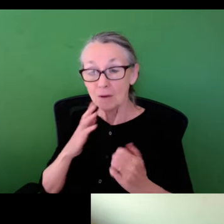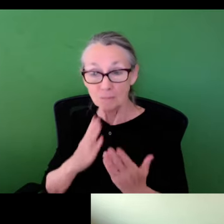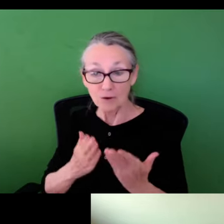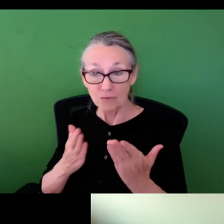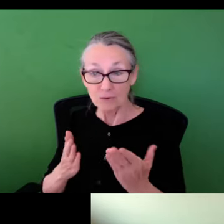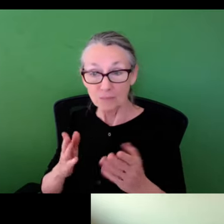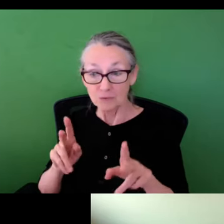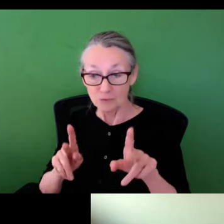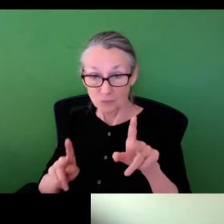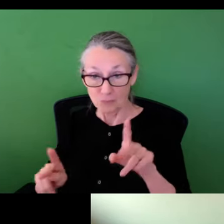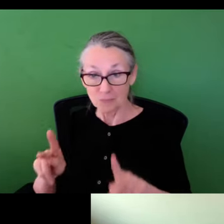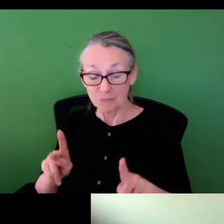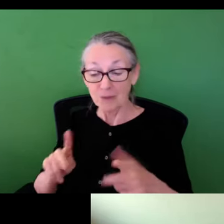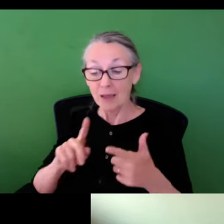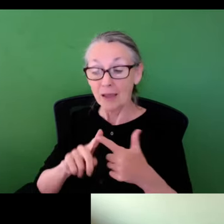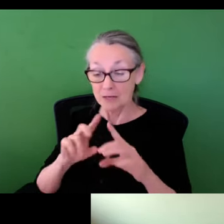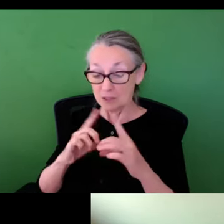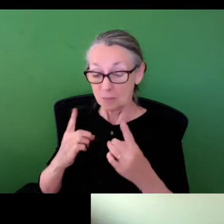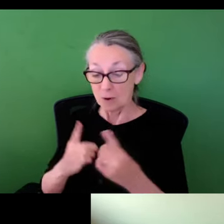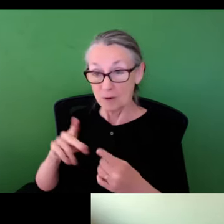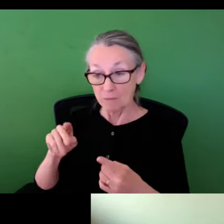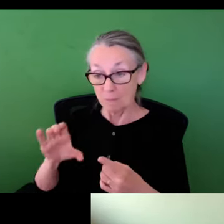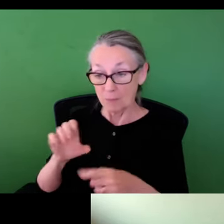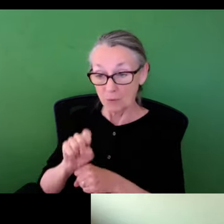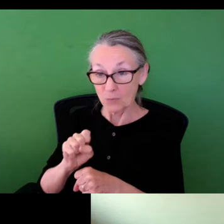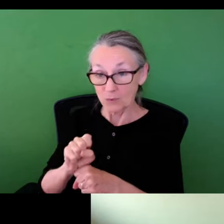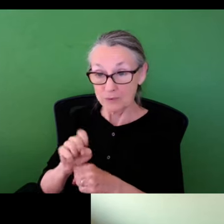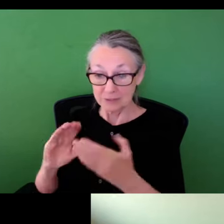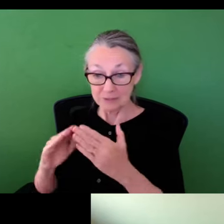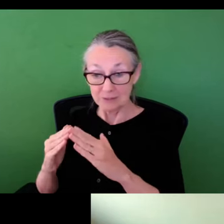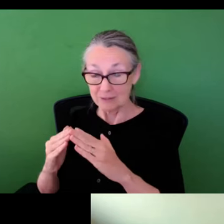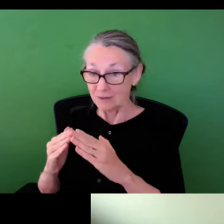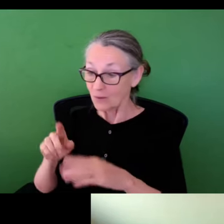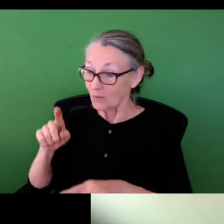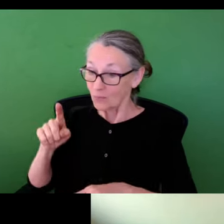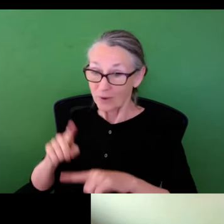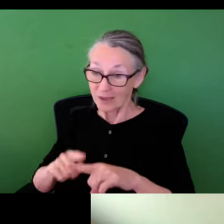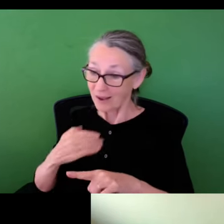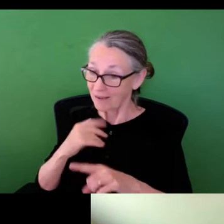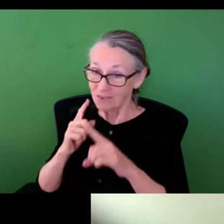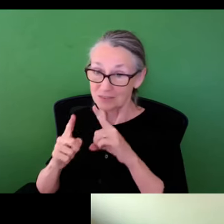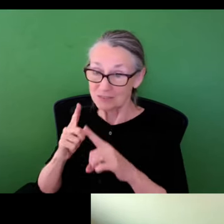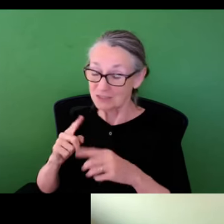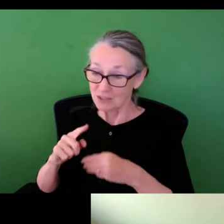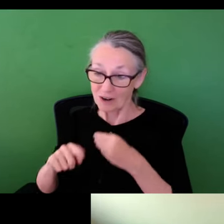to folks and departments of Public Works and municipalities, it is just that.